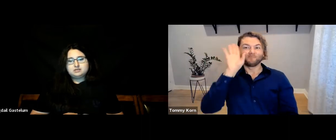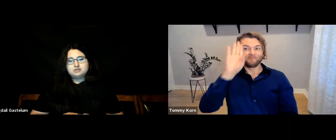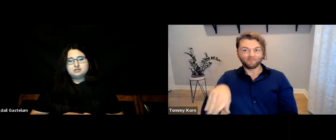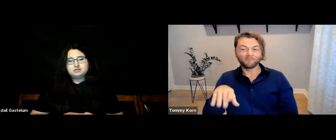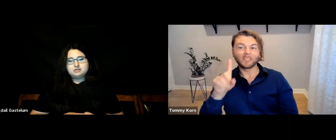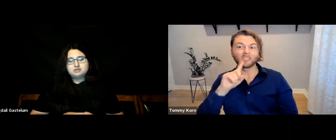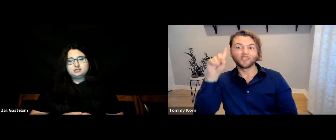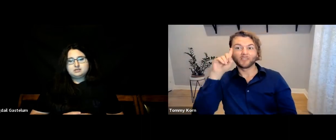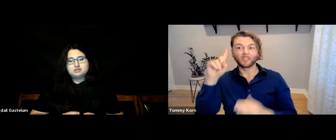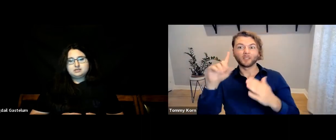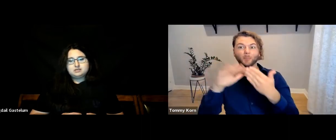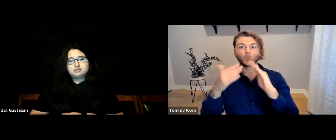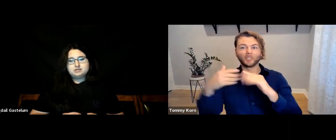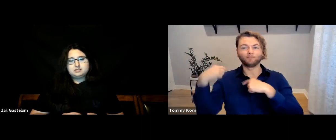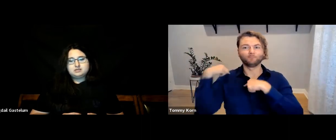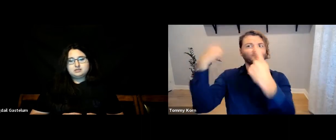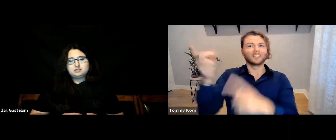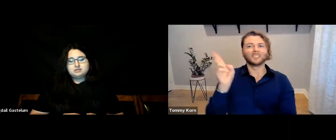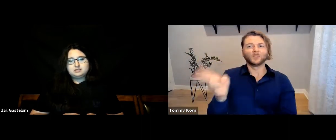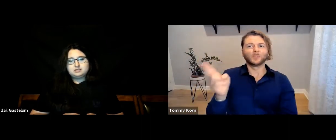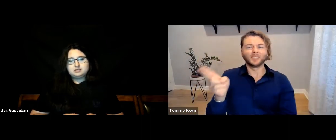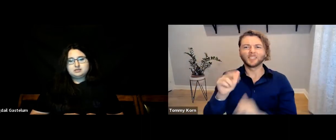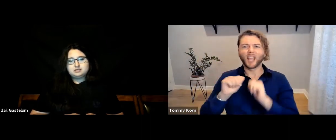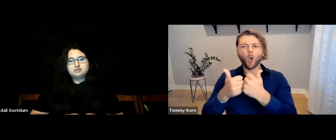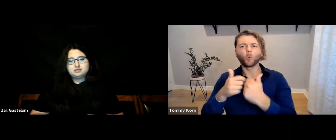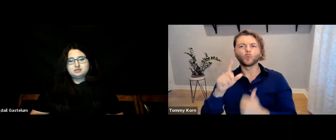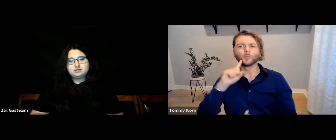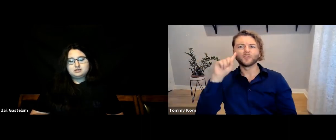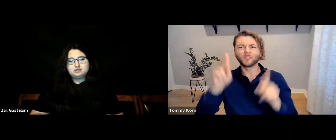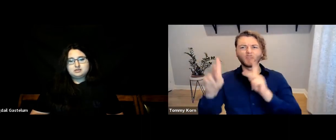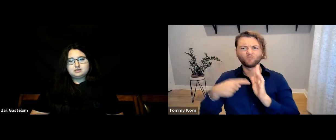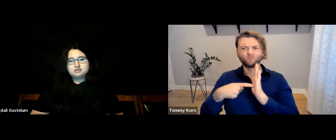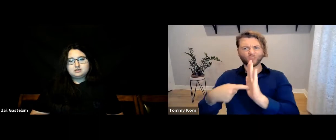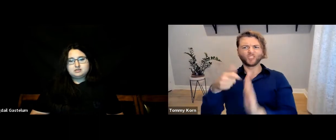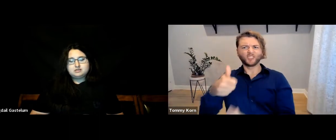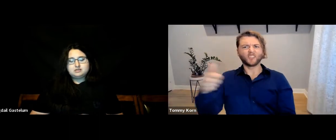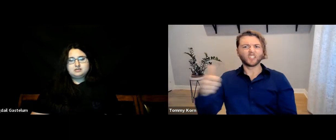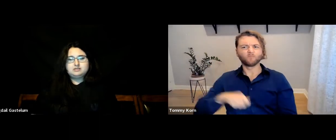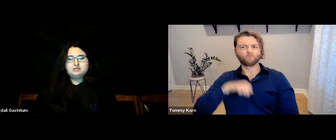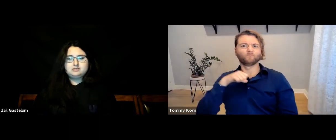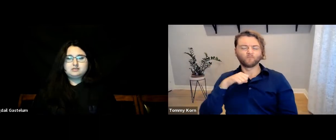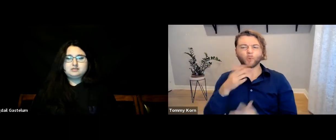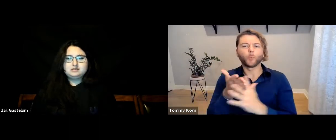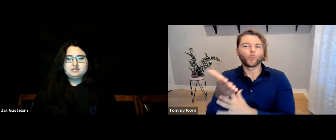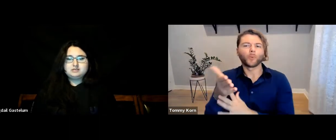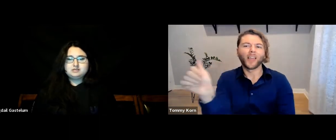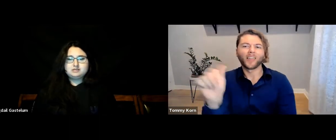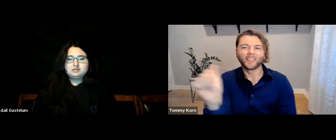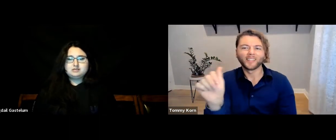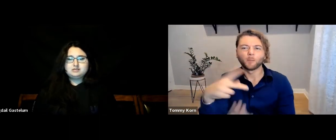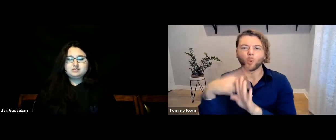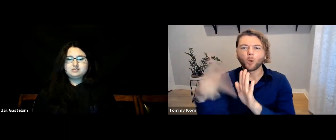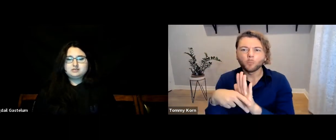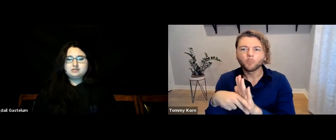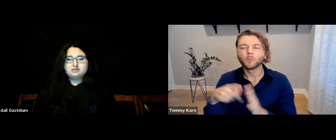Historically, the Deaf community shows our pride through athletics,